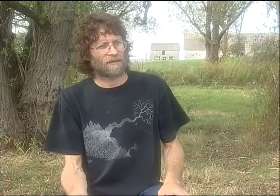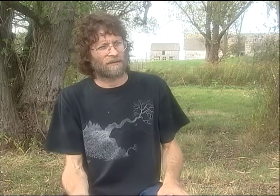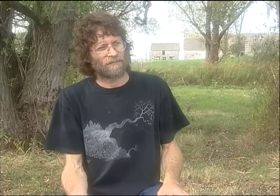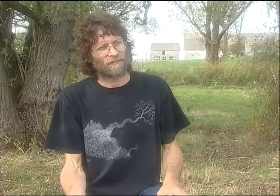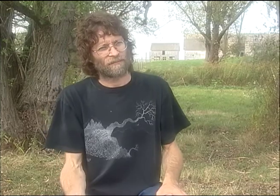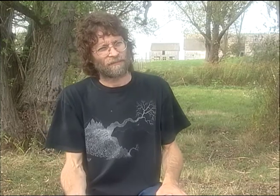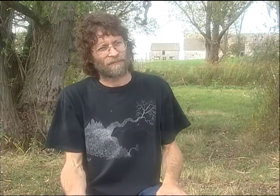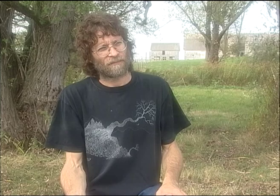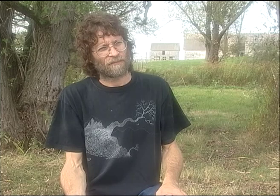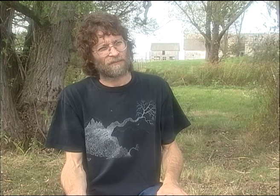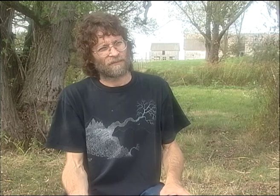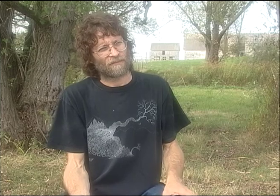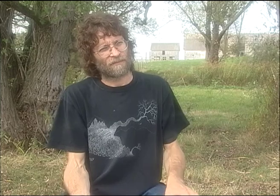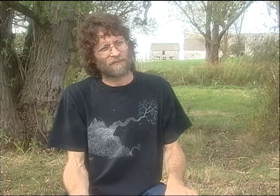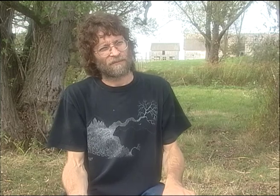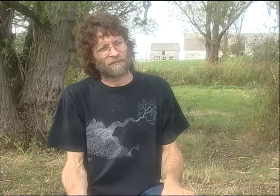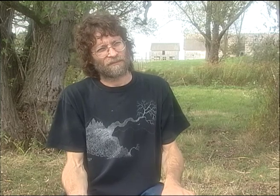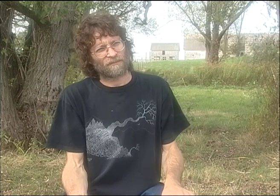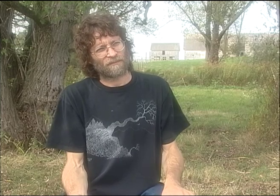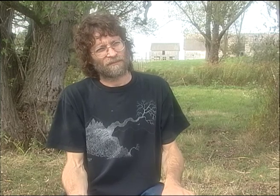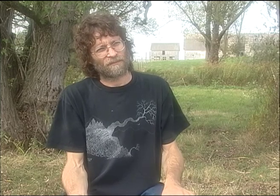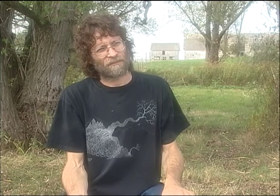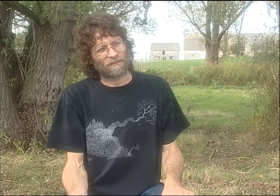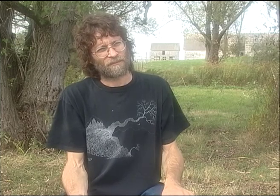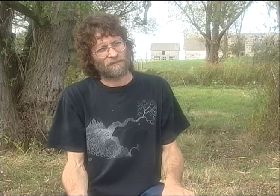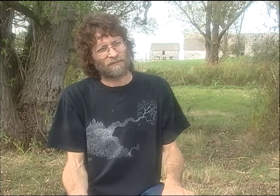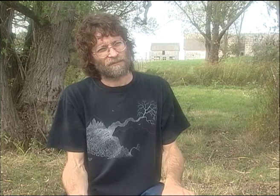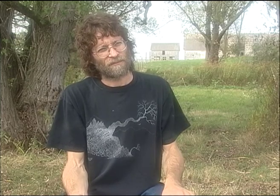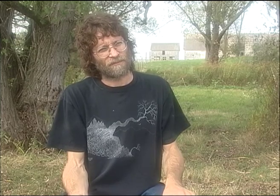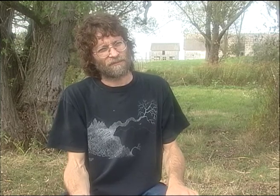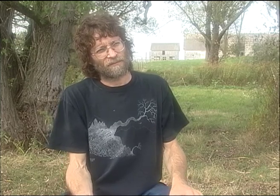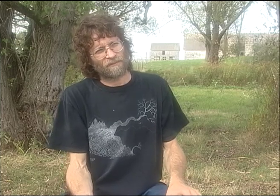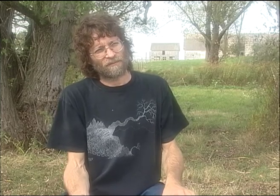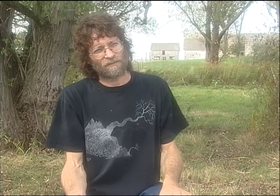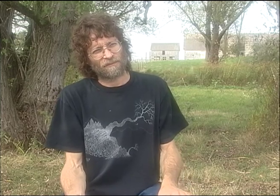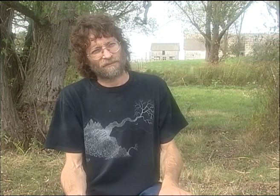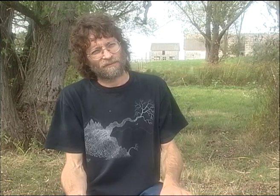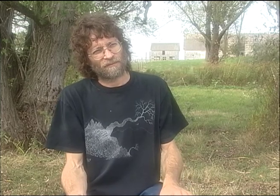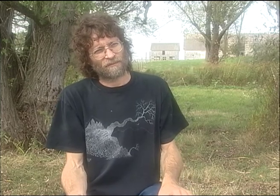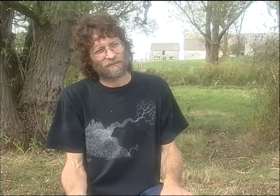AND THE WHOLE TRAJECTORY OF THE POEM VISUALLY, NOT BE DISTRACTED BY MY WORDS.